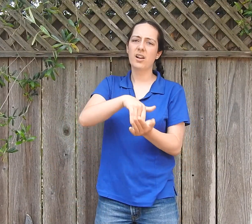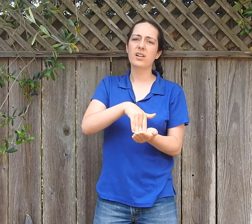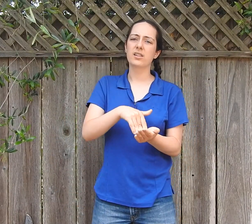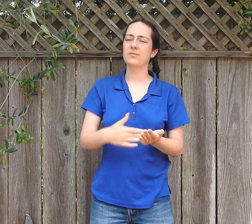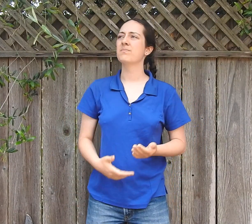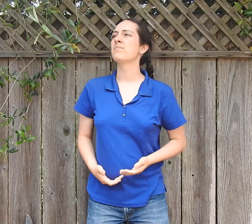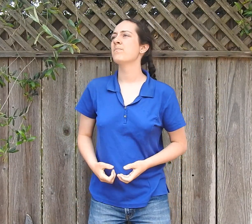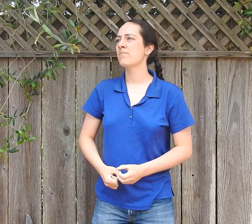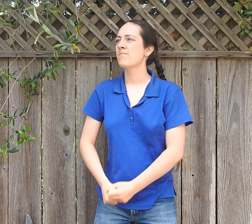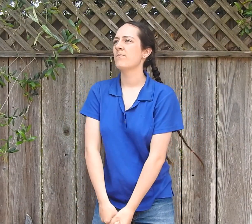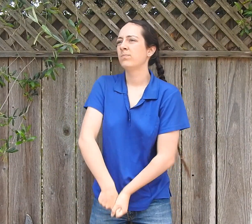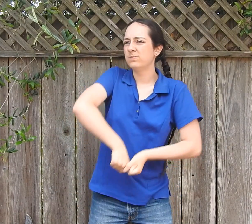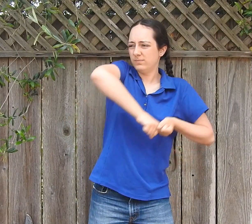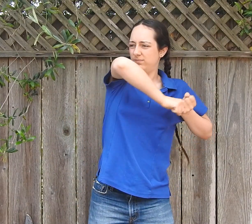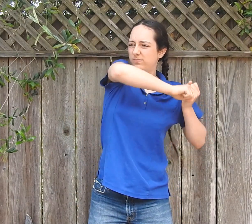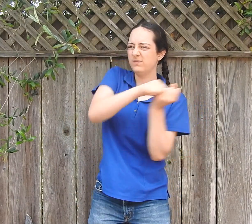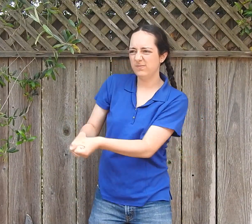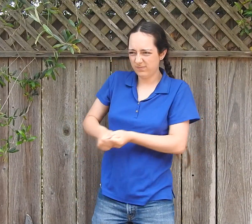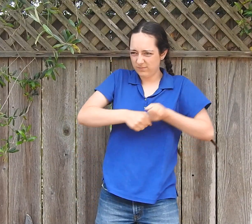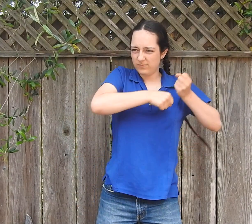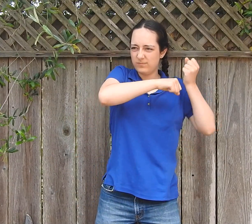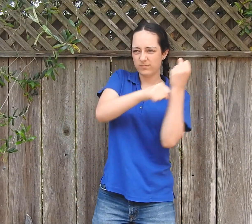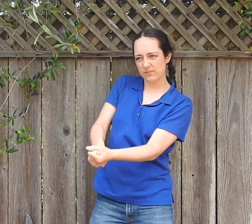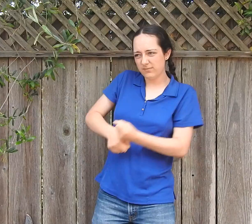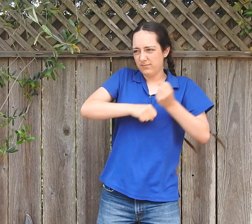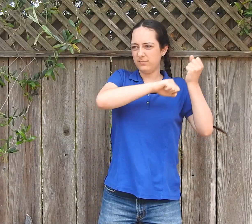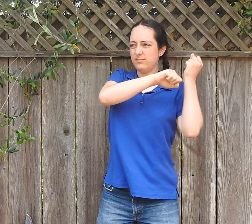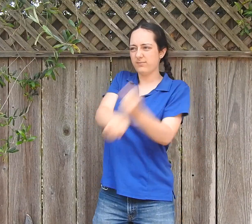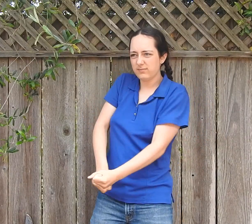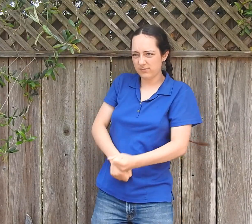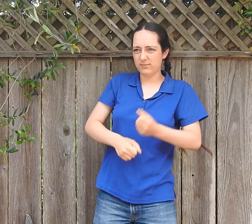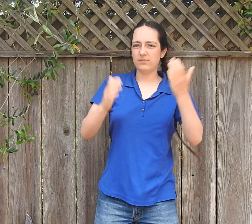Again he chops, chops, chops…